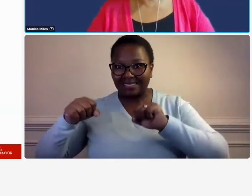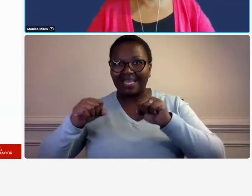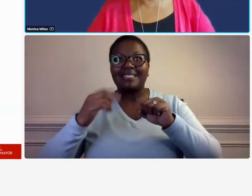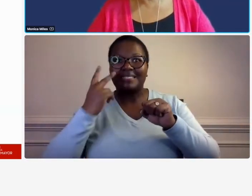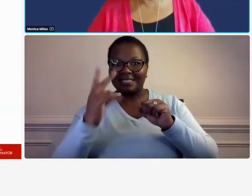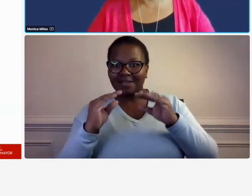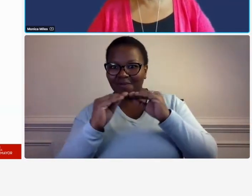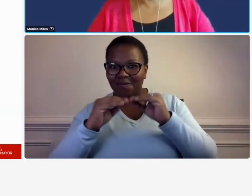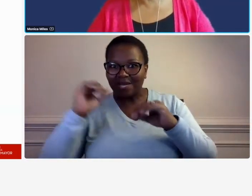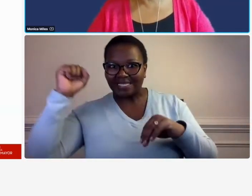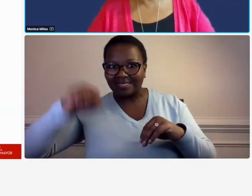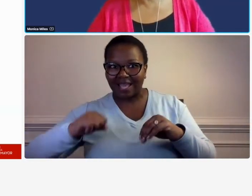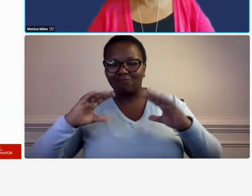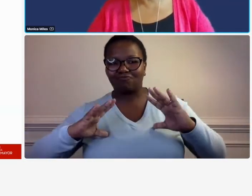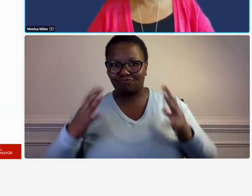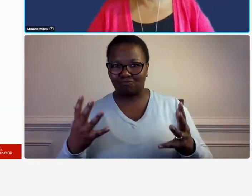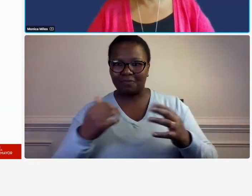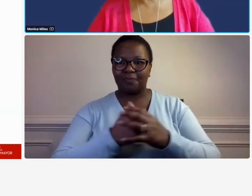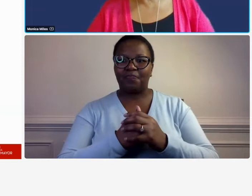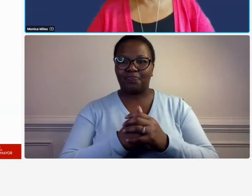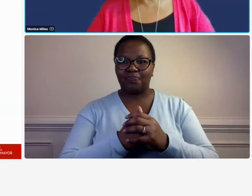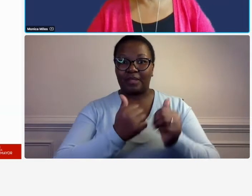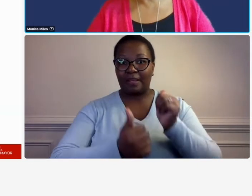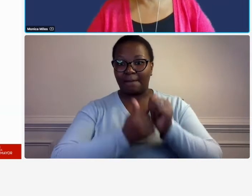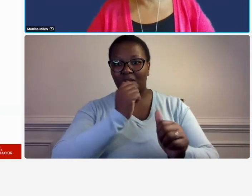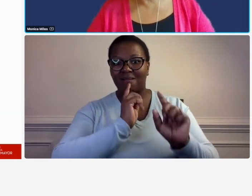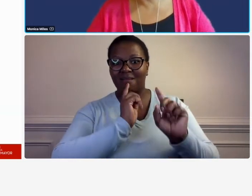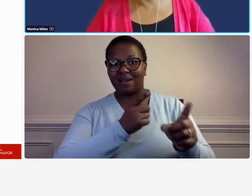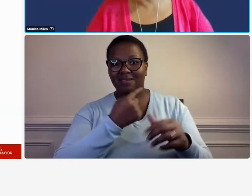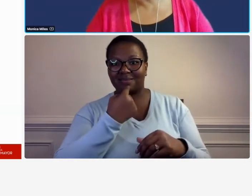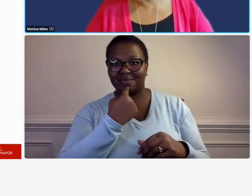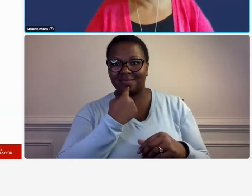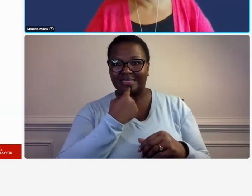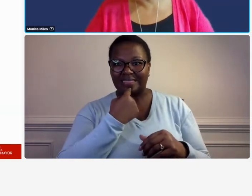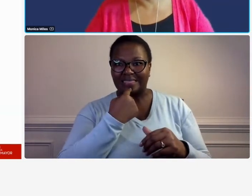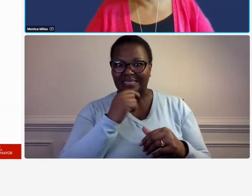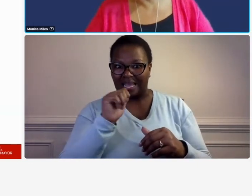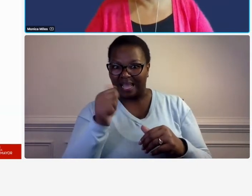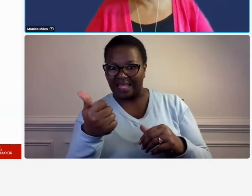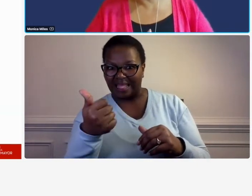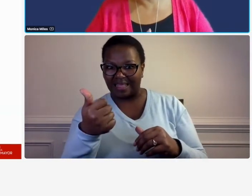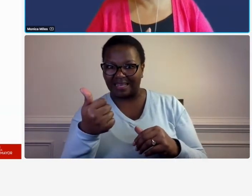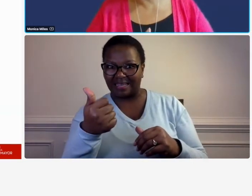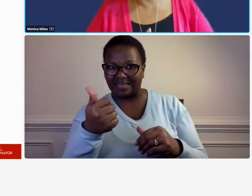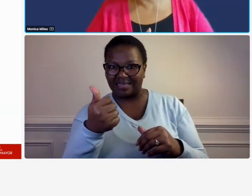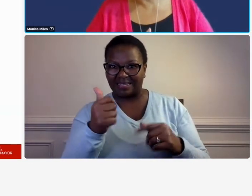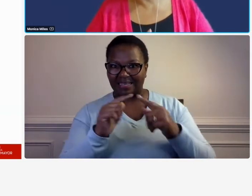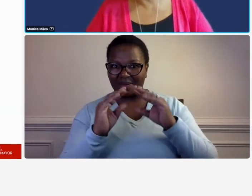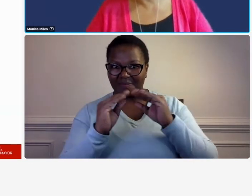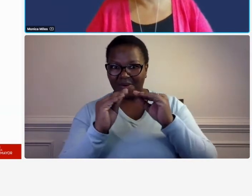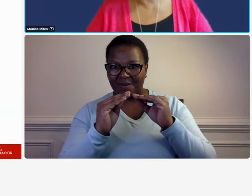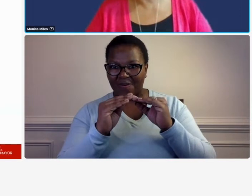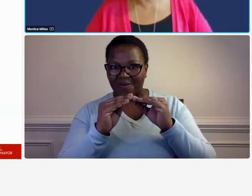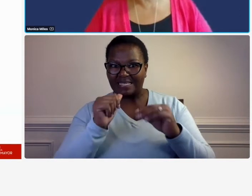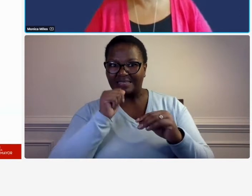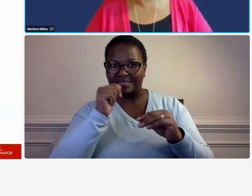okay the answers that i'm seeing um um okay we have another another um notification so okay